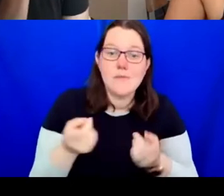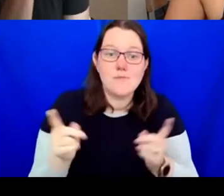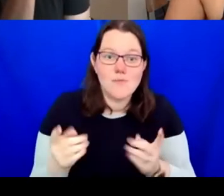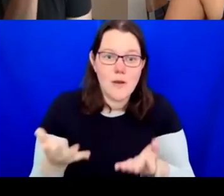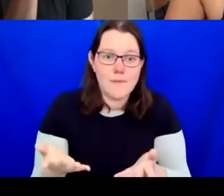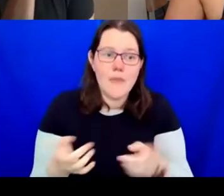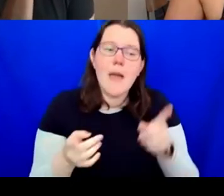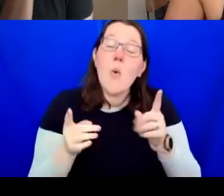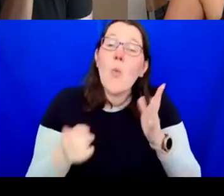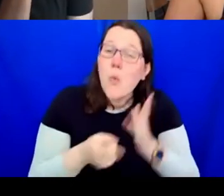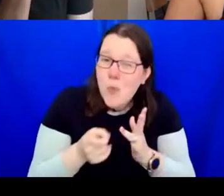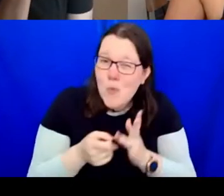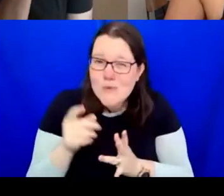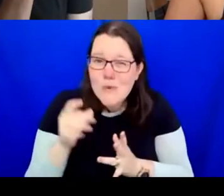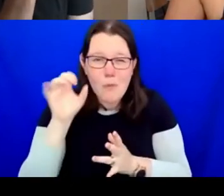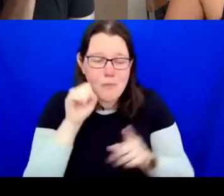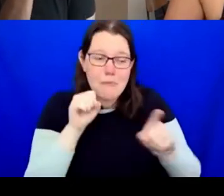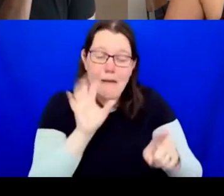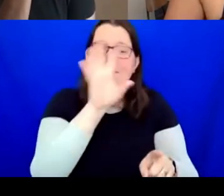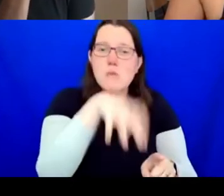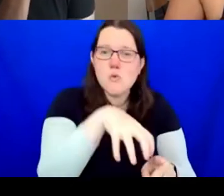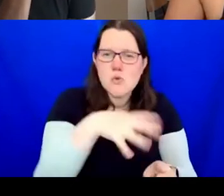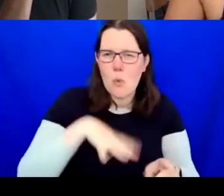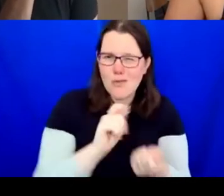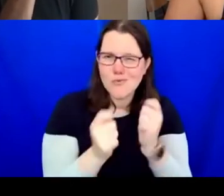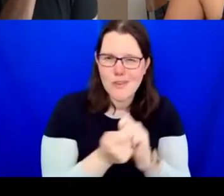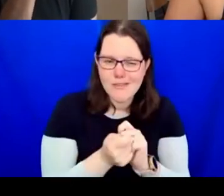the change. They need to invest in you. Part of my work is to create spaces for